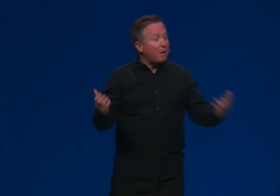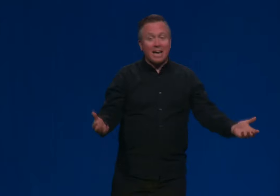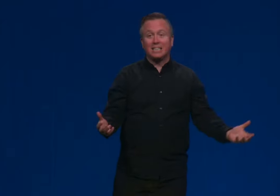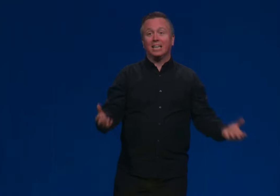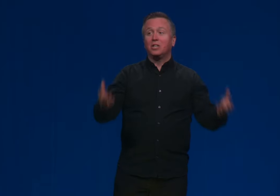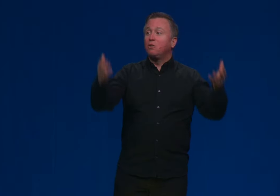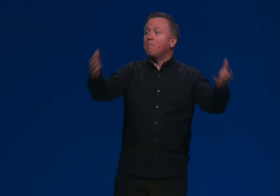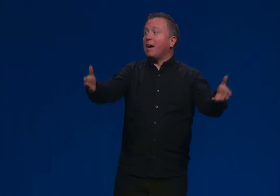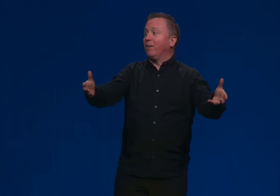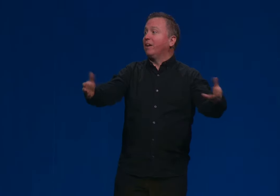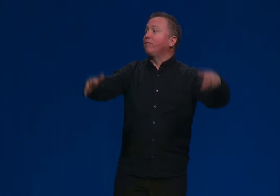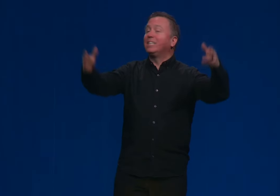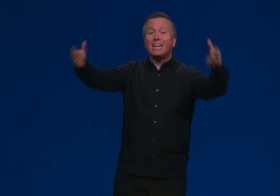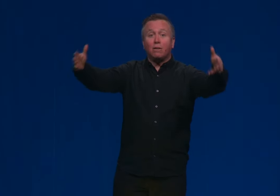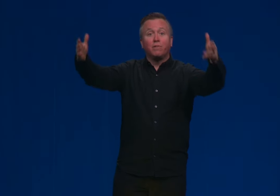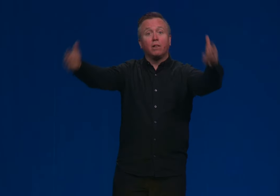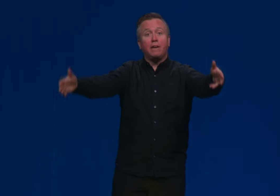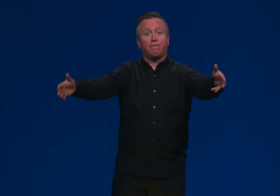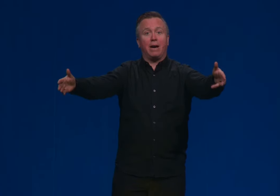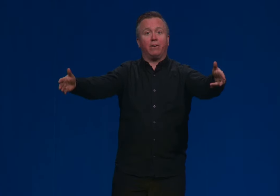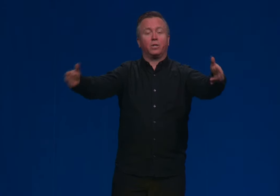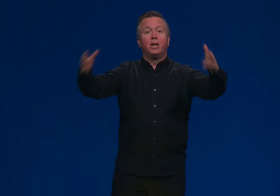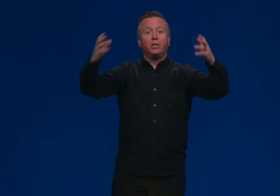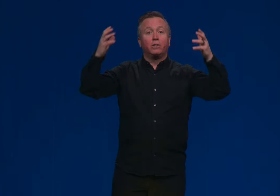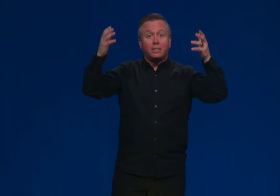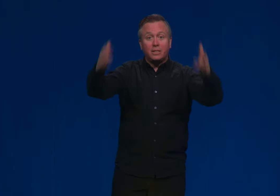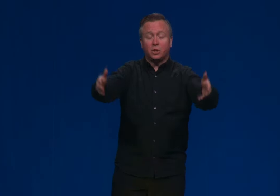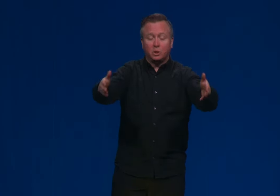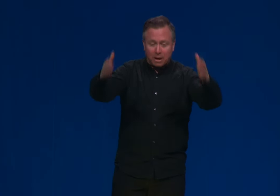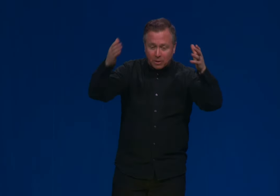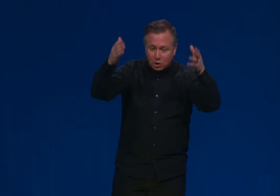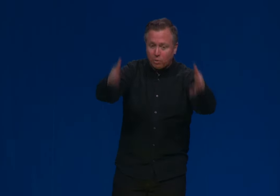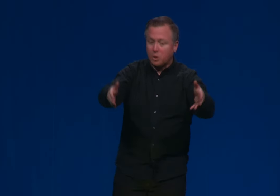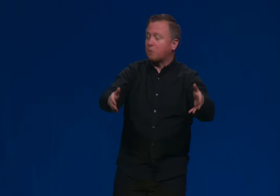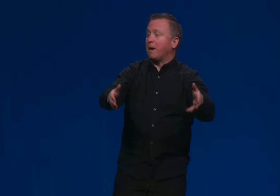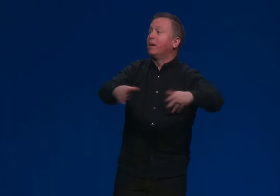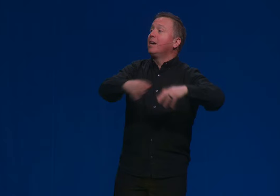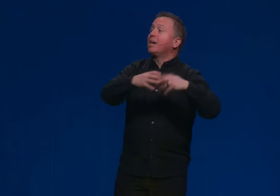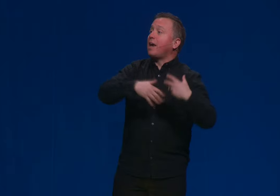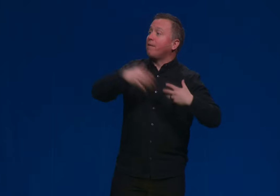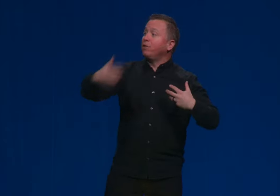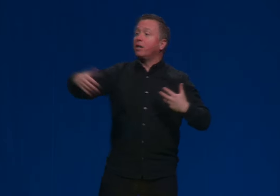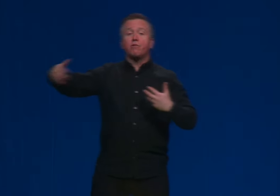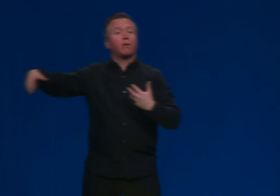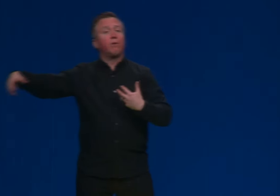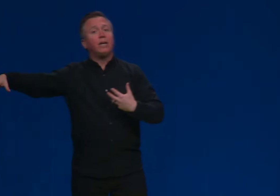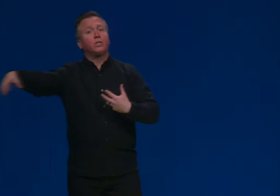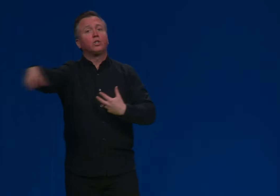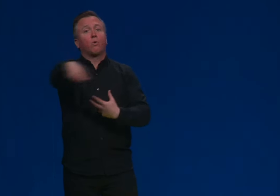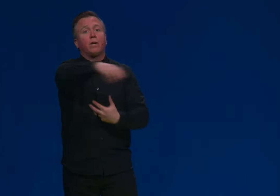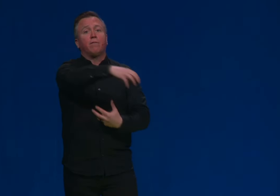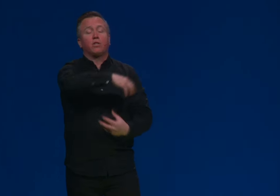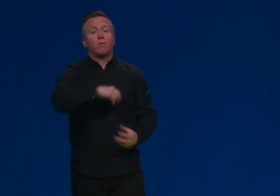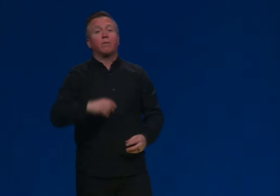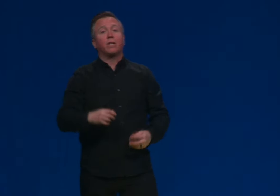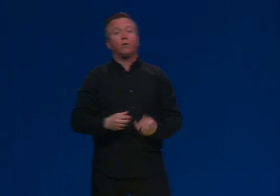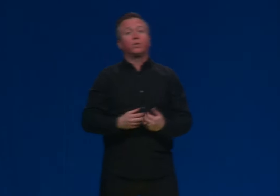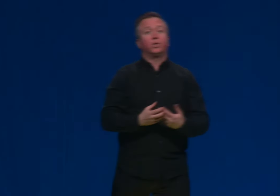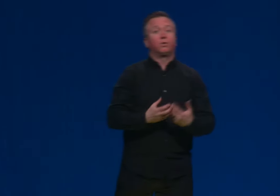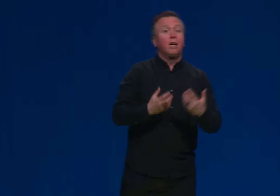by accident. You matter. Every day of your life matters. Your decisions matter. Your choices matter in every other creation story of the surrounding cultures In every other creation story of the surrounding cultures